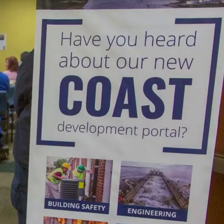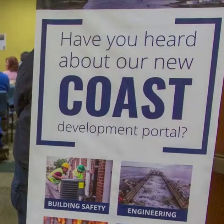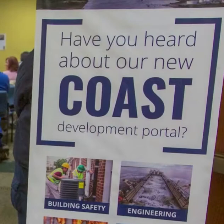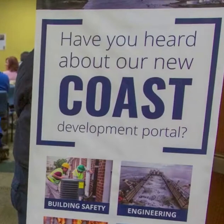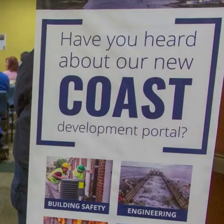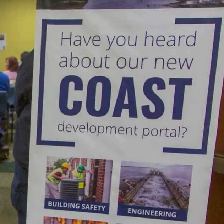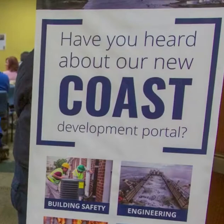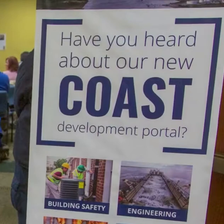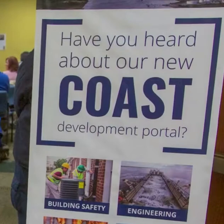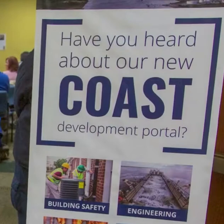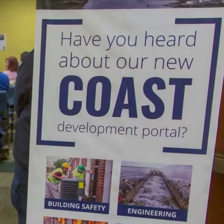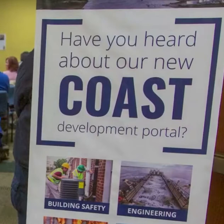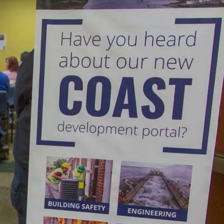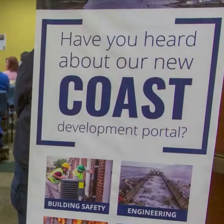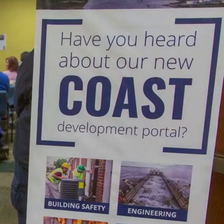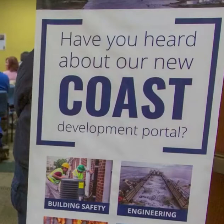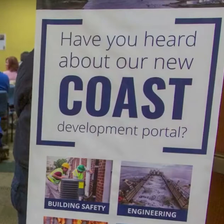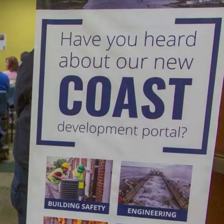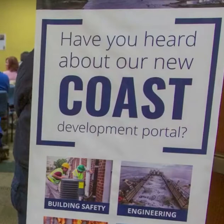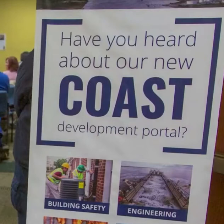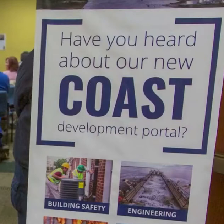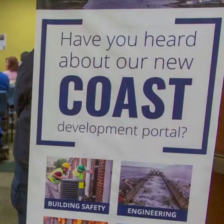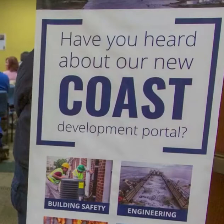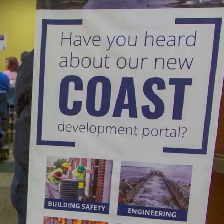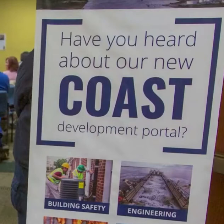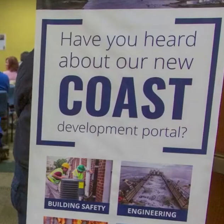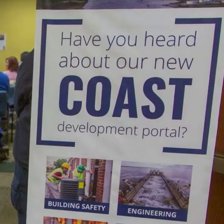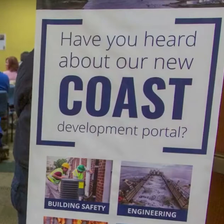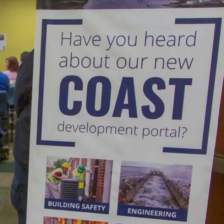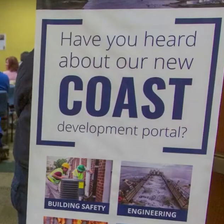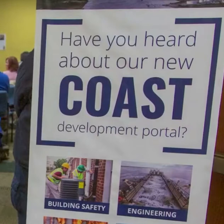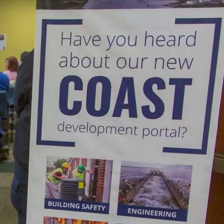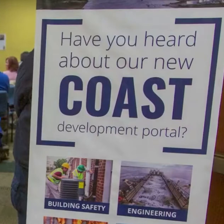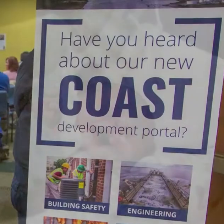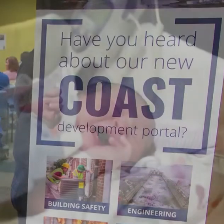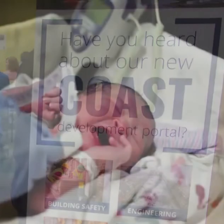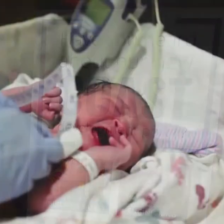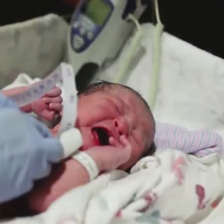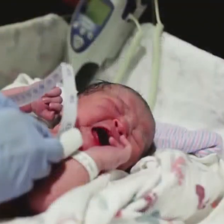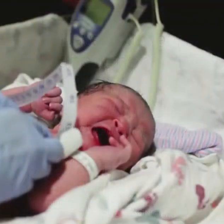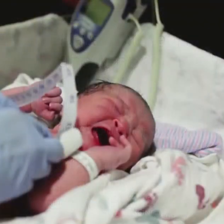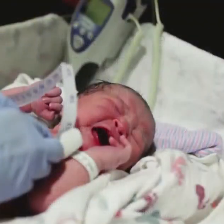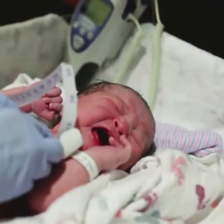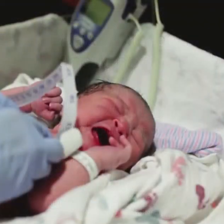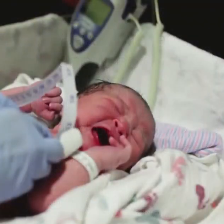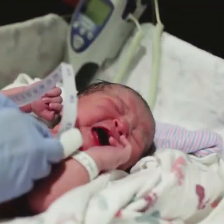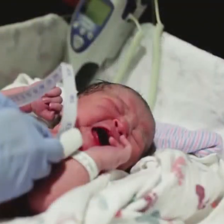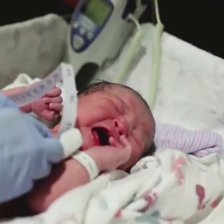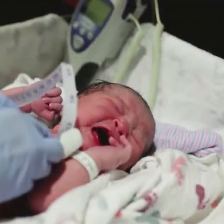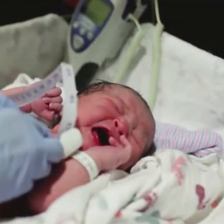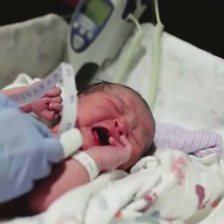truly made this system a success. A drug positive infant protocol, spearheaded by